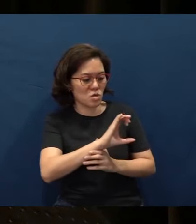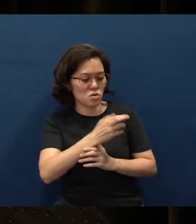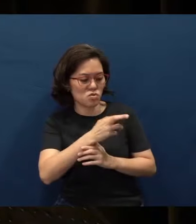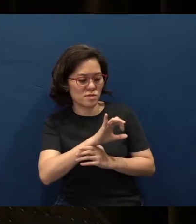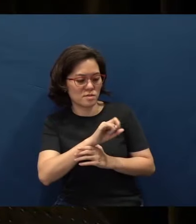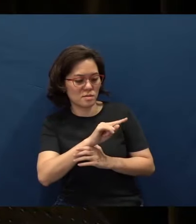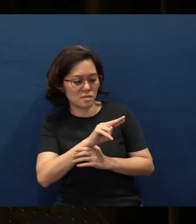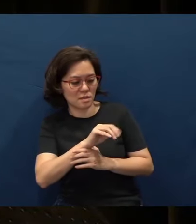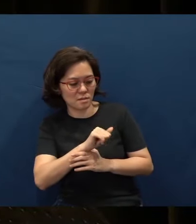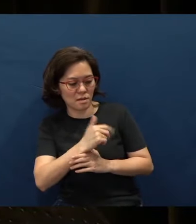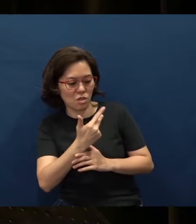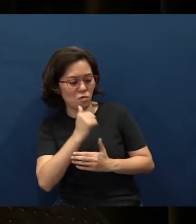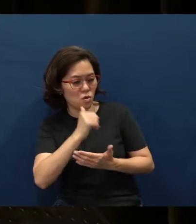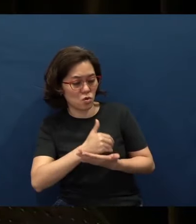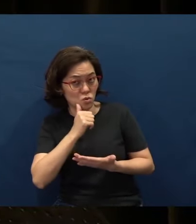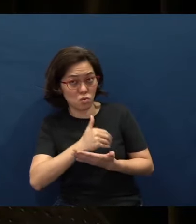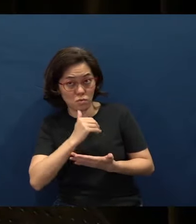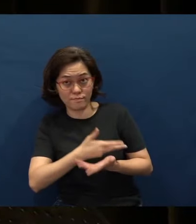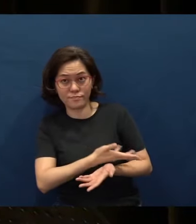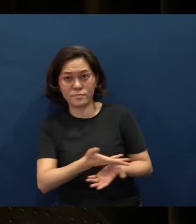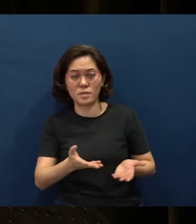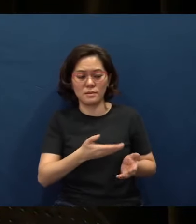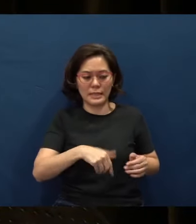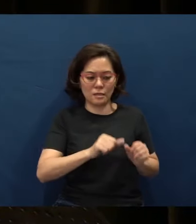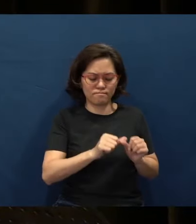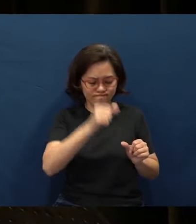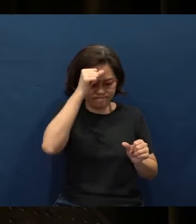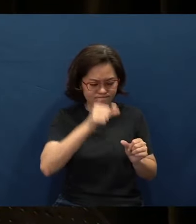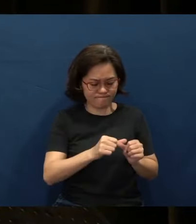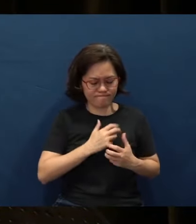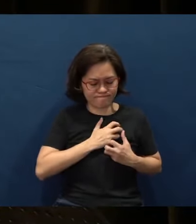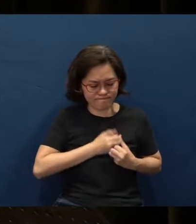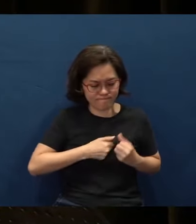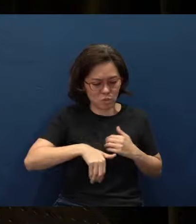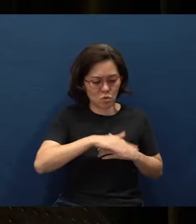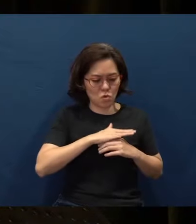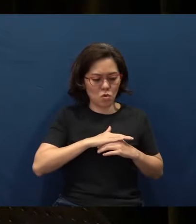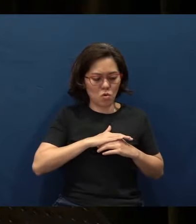that Lord, as they continue to remember and grieve over the loss of her husband